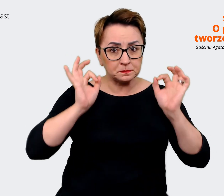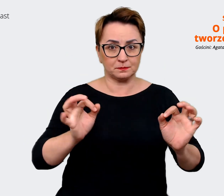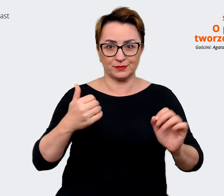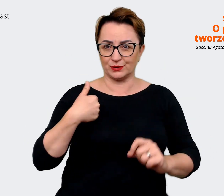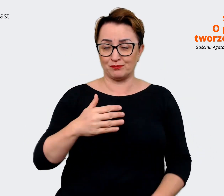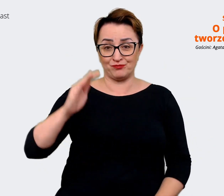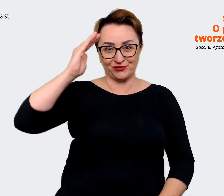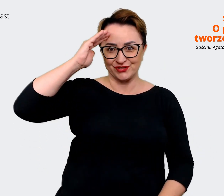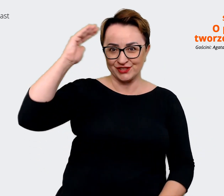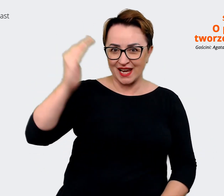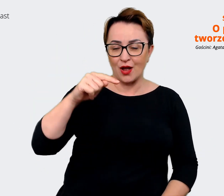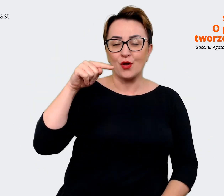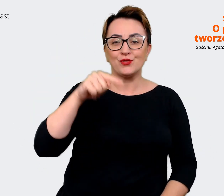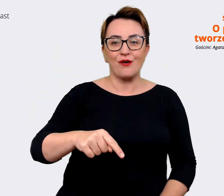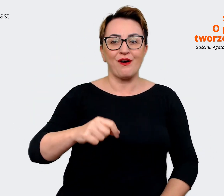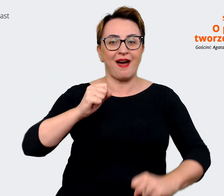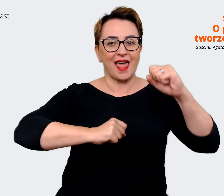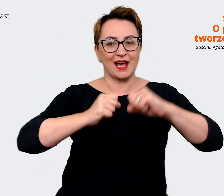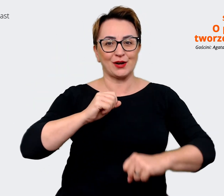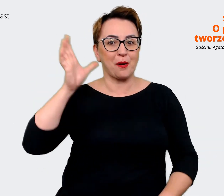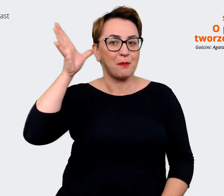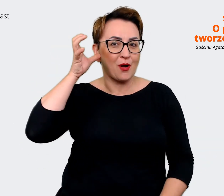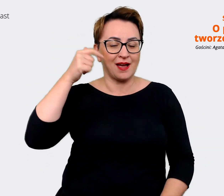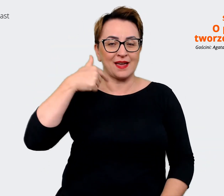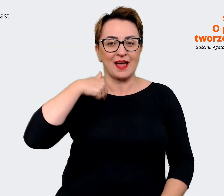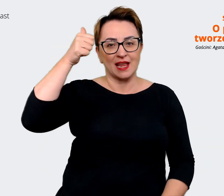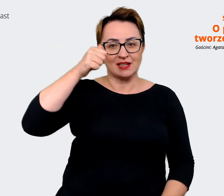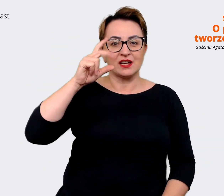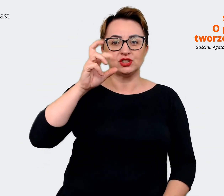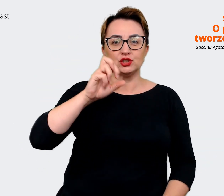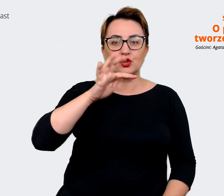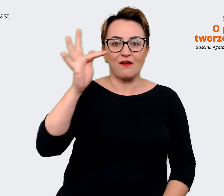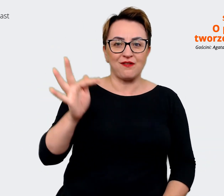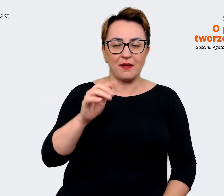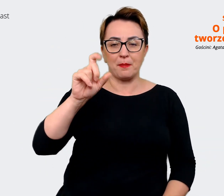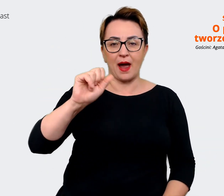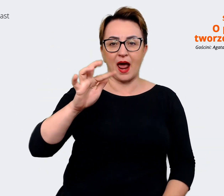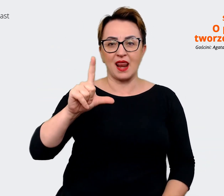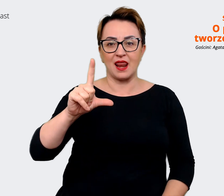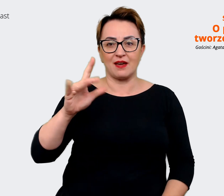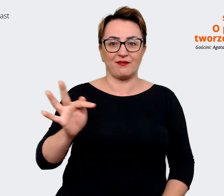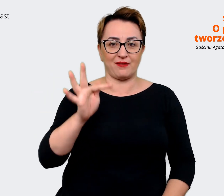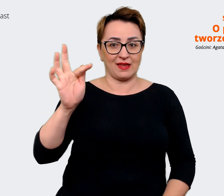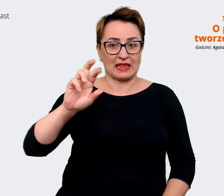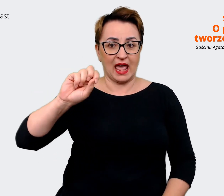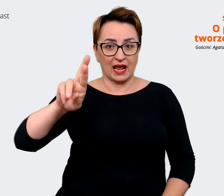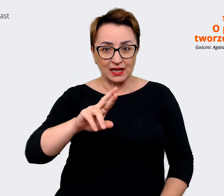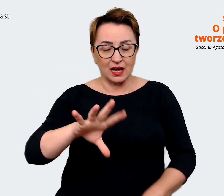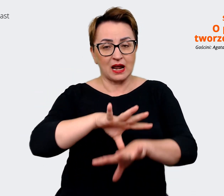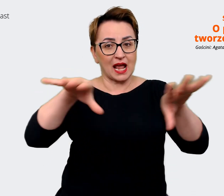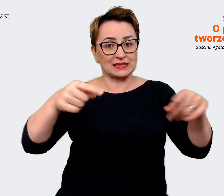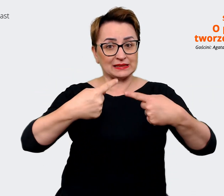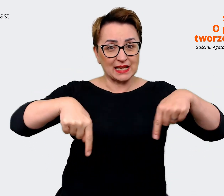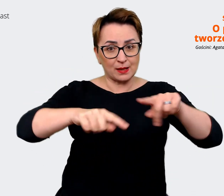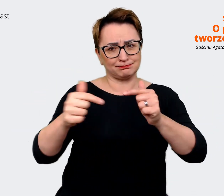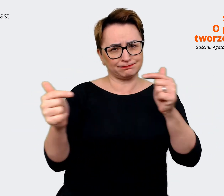Hi, this is Allegro Podcast and my name is Krzysztof Palfner. Together with our team we will talk about reasons why it’s #goodtobehere.